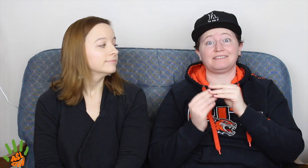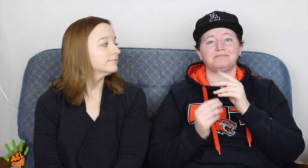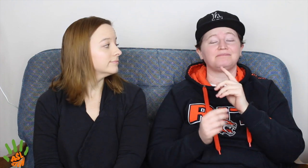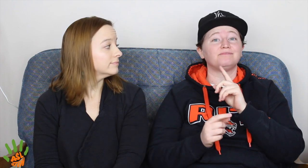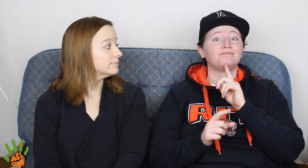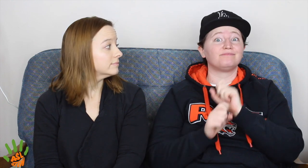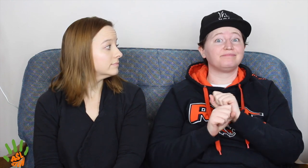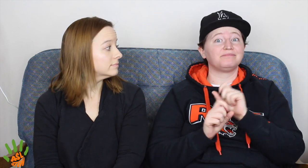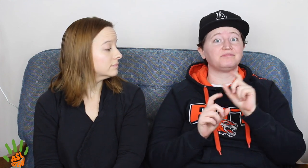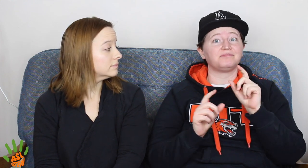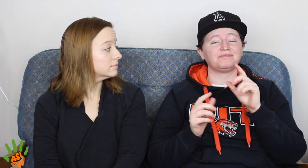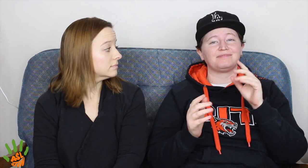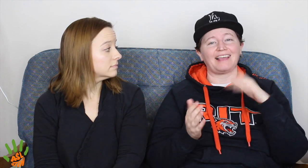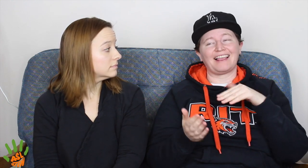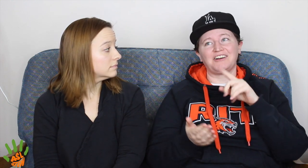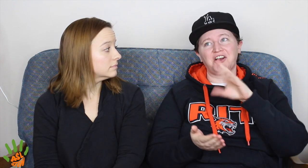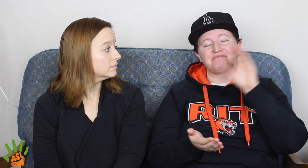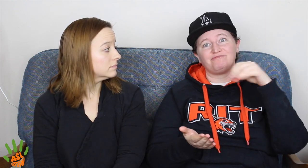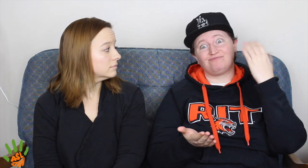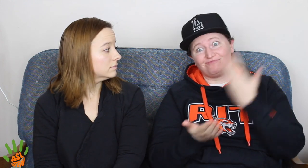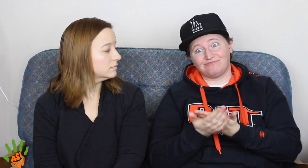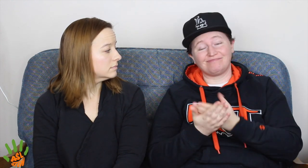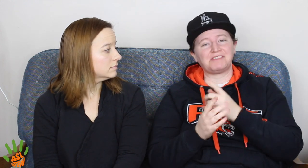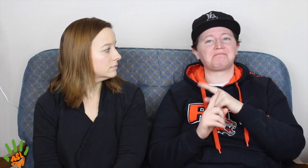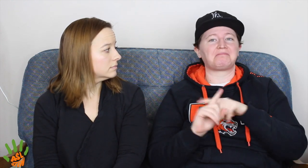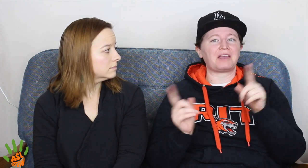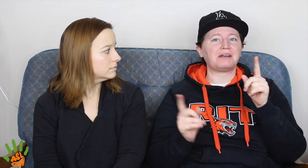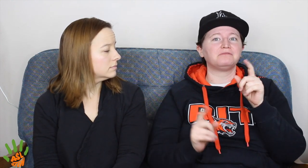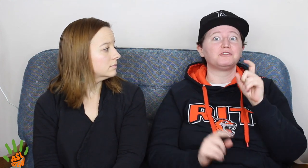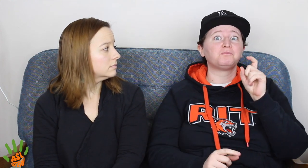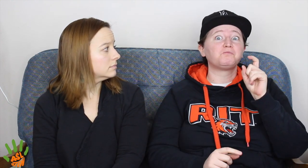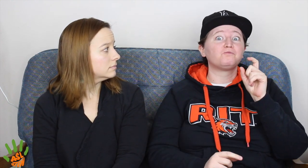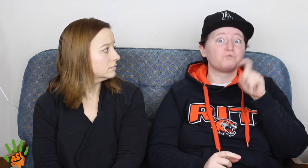[JE] Now, during the meeting some people say, it's not 100% proven,